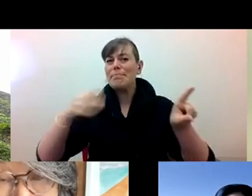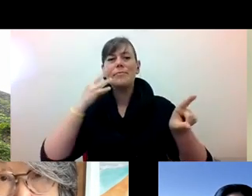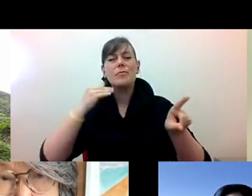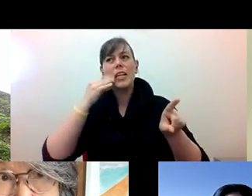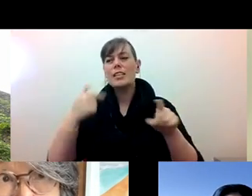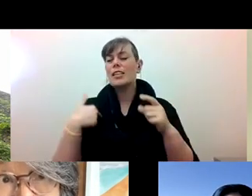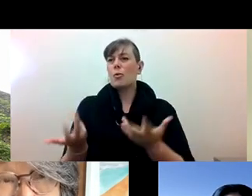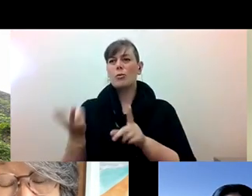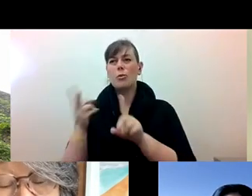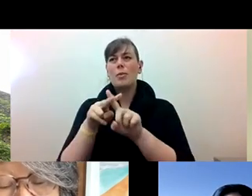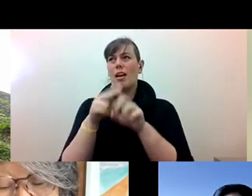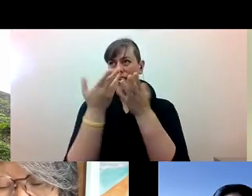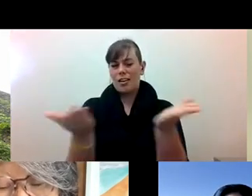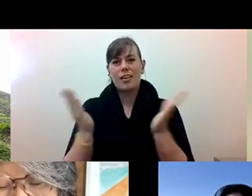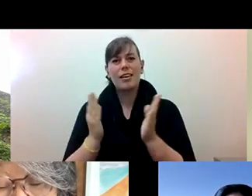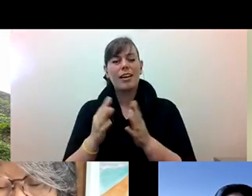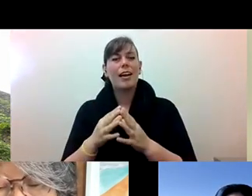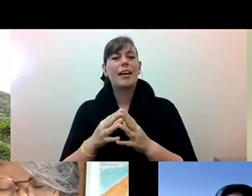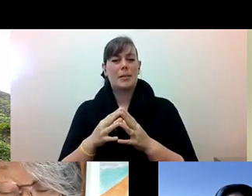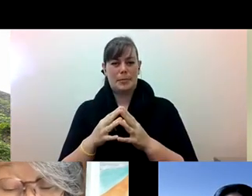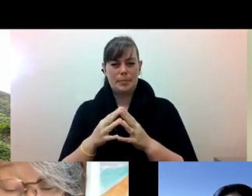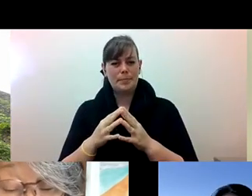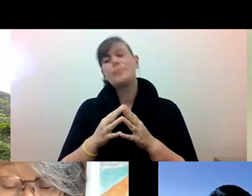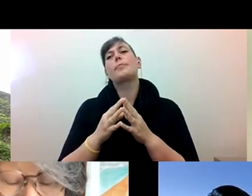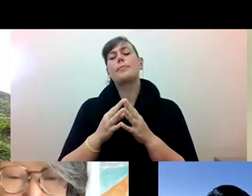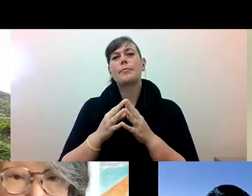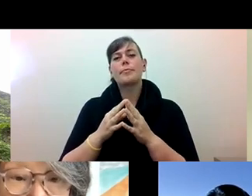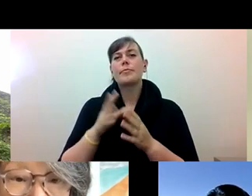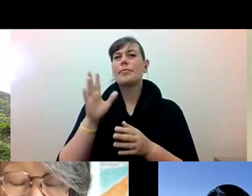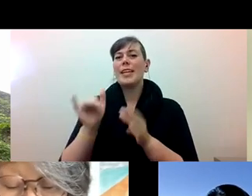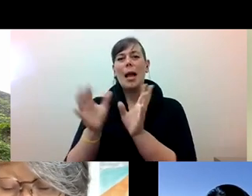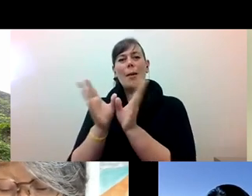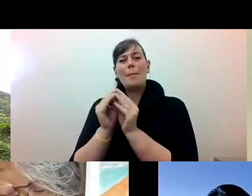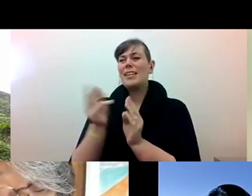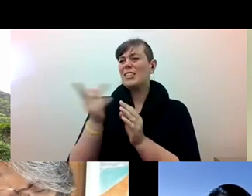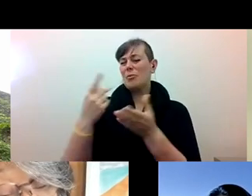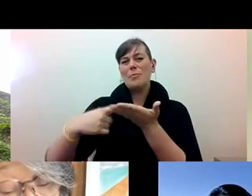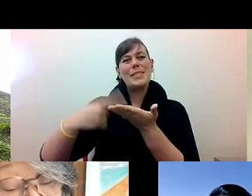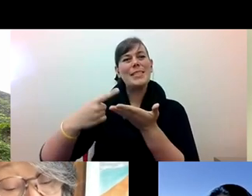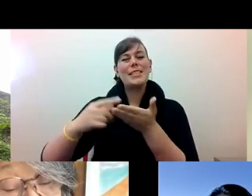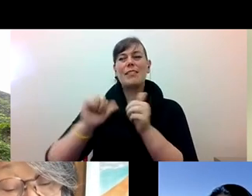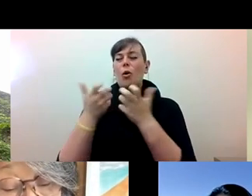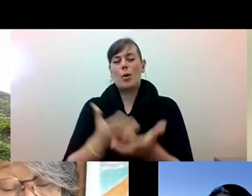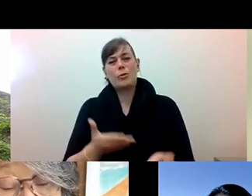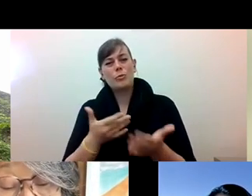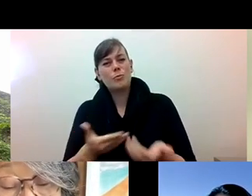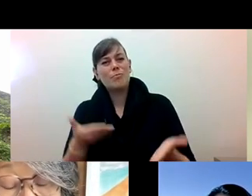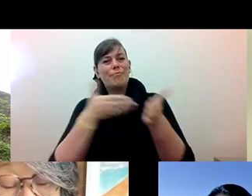pam tau lee: what they were saying is, in terms of really challenging the status quo, in terms of the white West framing of US History,